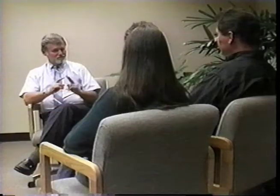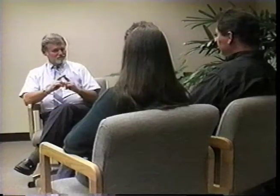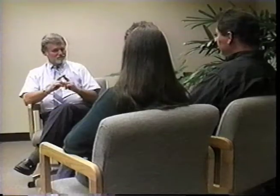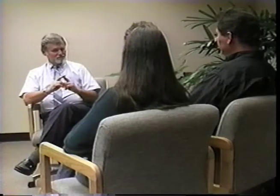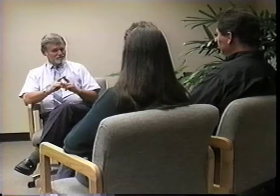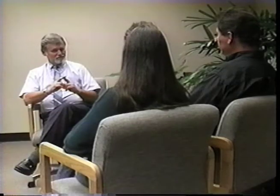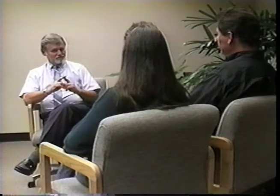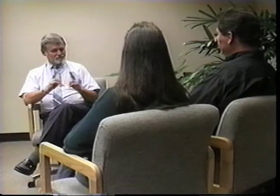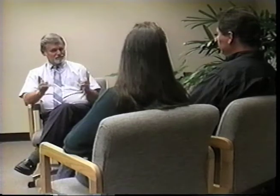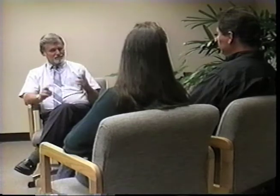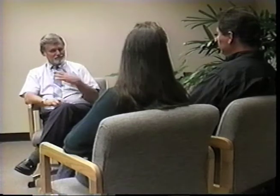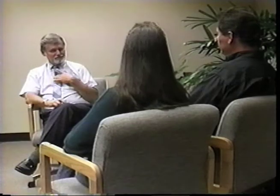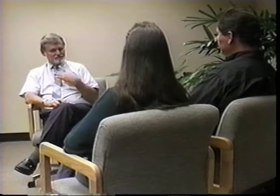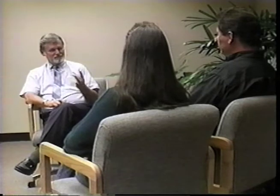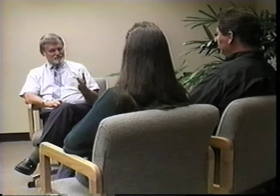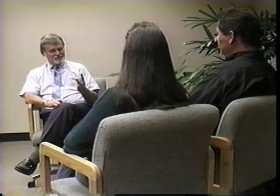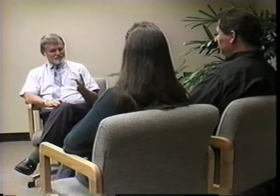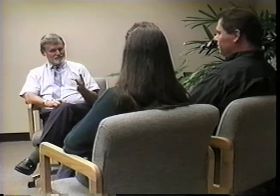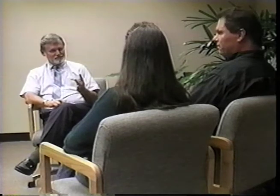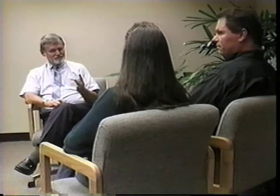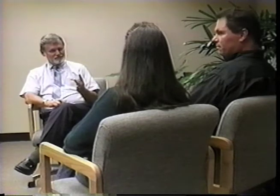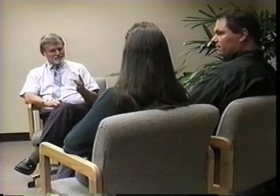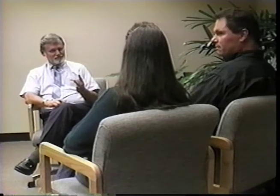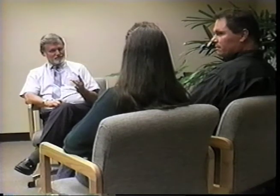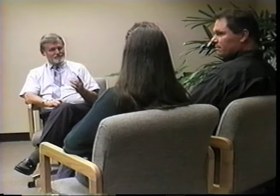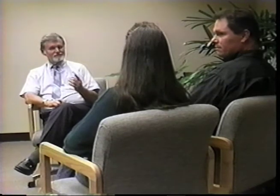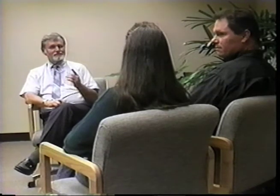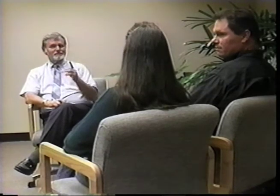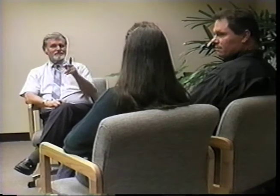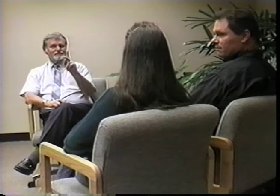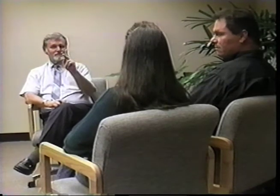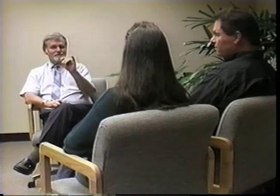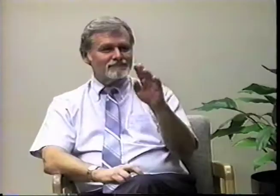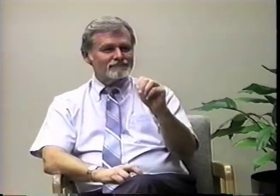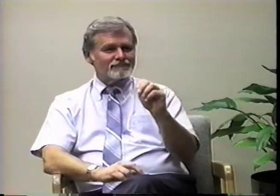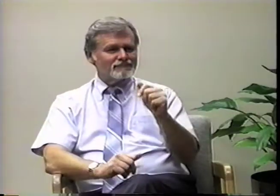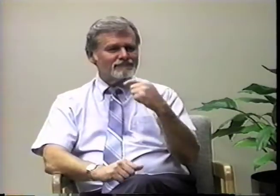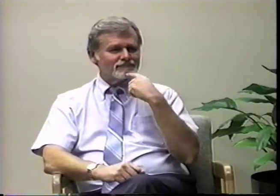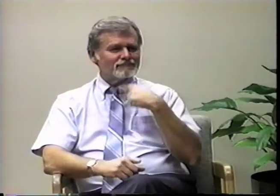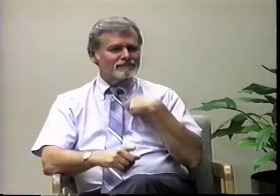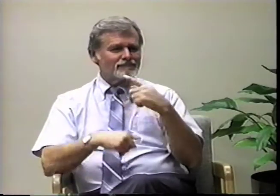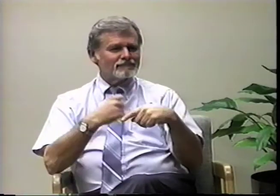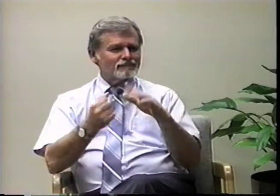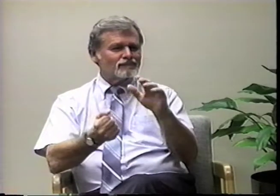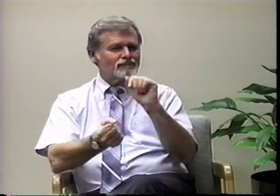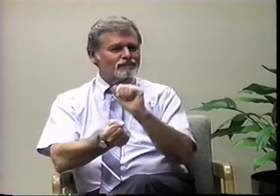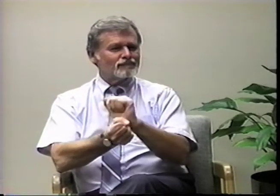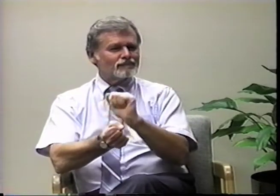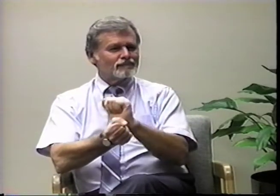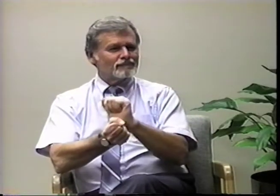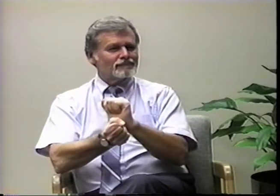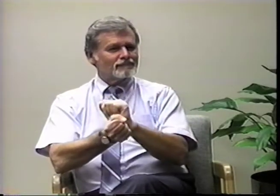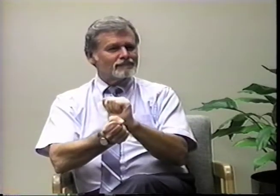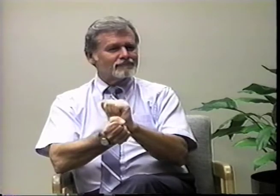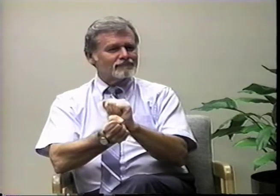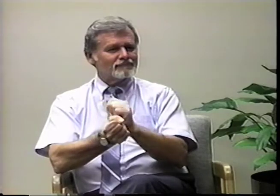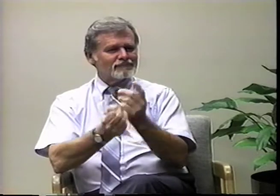Very interesting. Kimberly, can you tell me more about what you do?